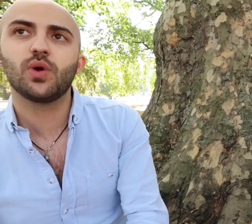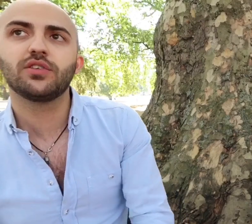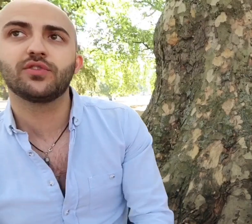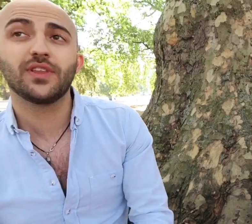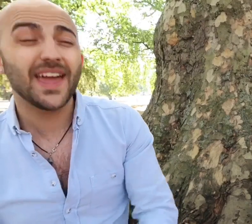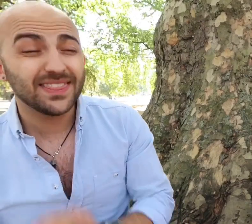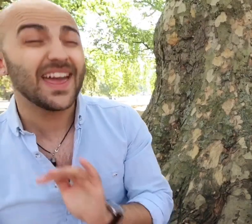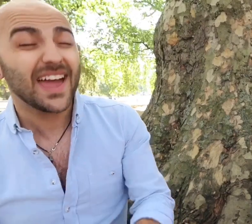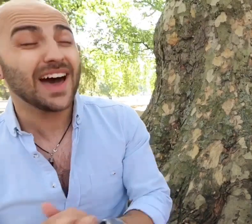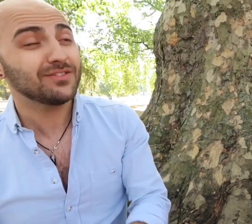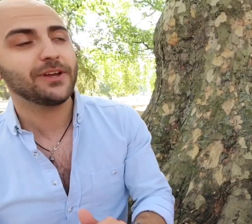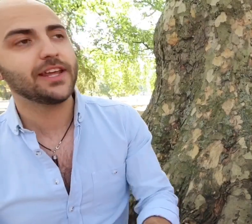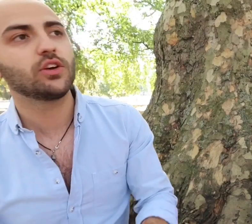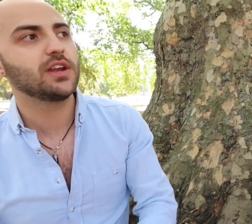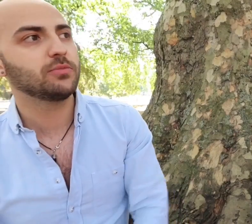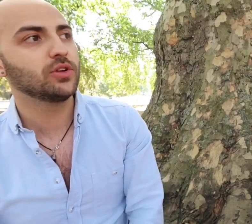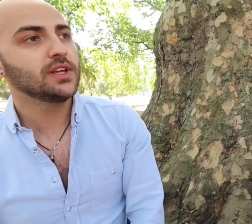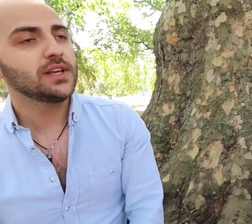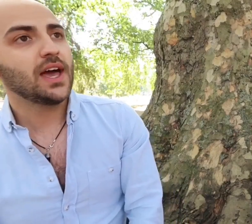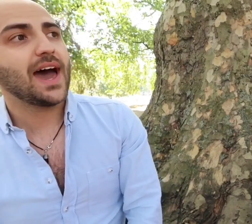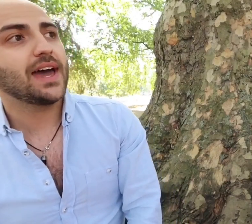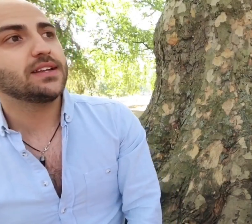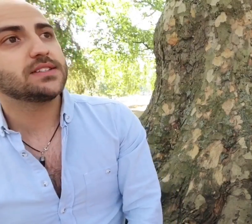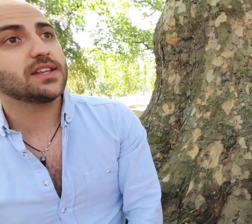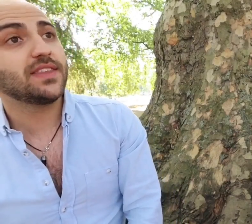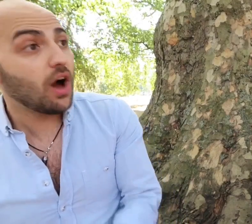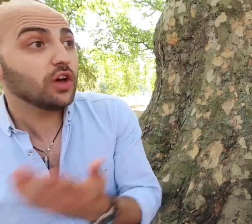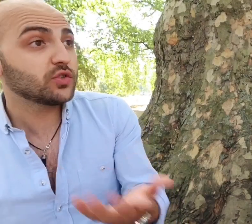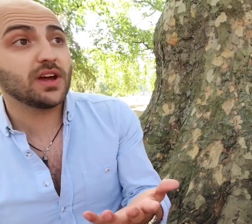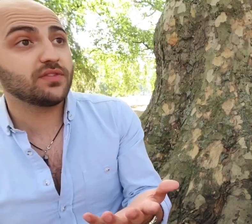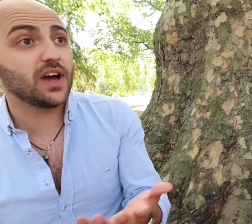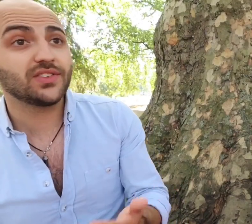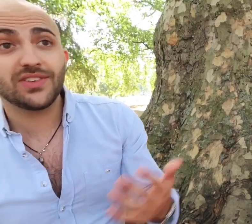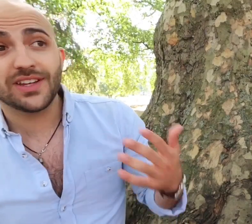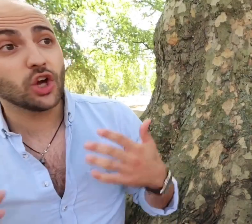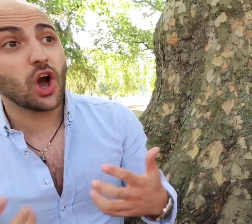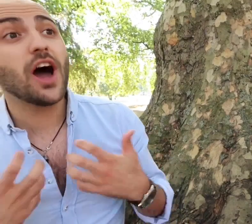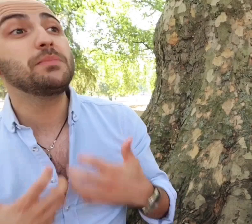wonderful they have been incredible and they asked my advice i said look I'm